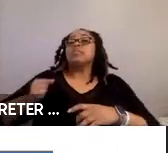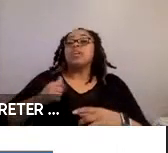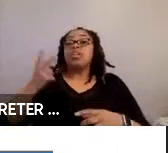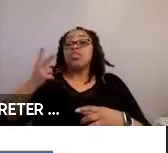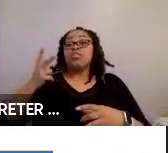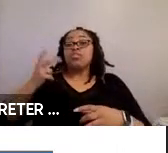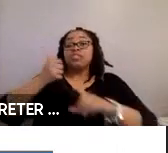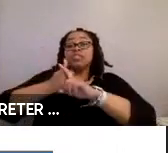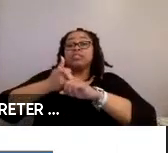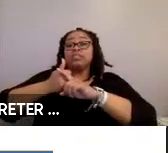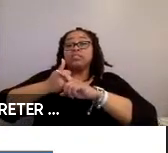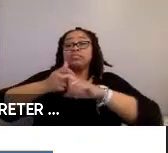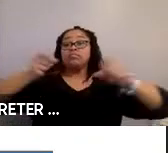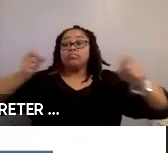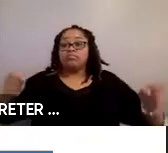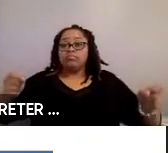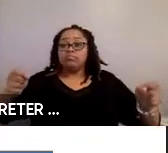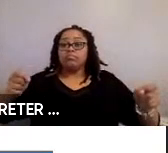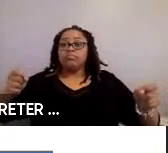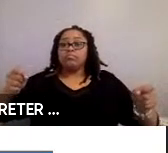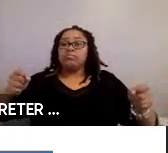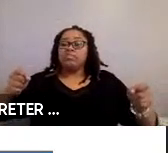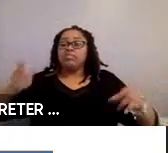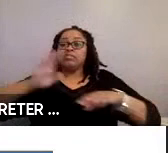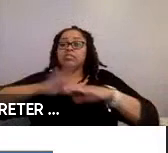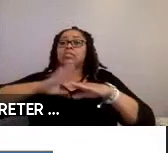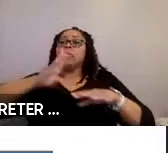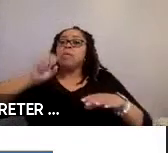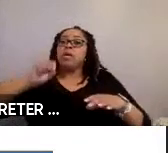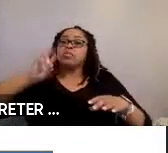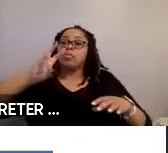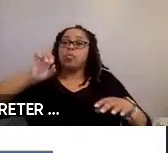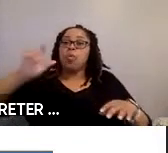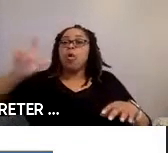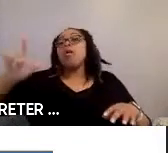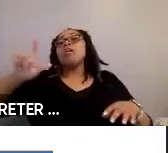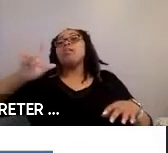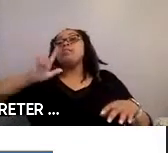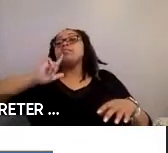seats and armrests are installed against the bus wall. The passenger control button and